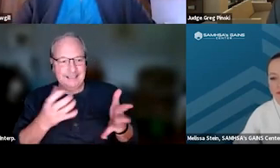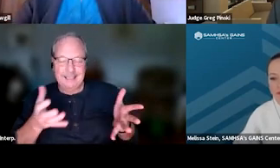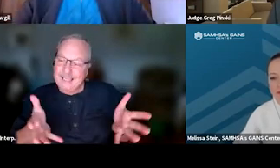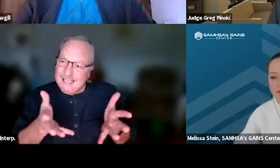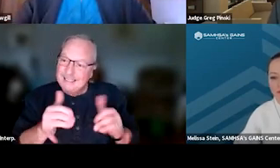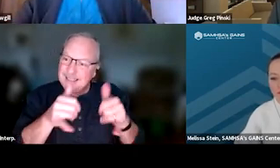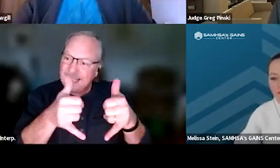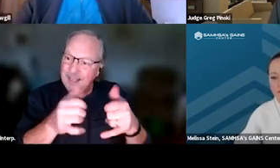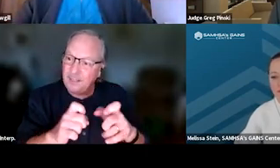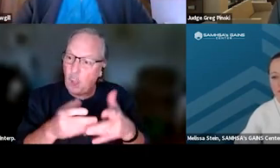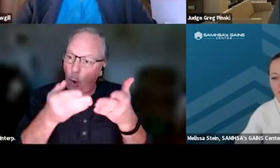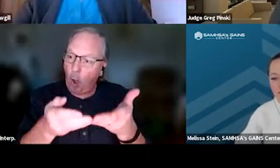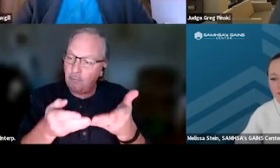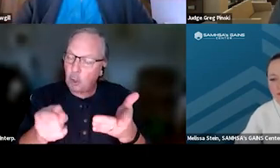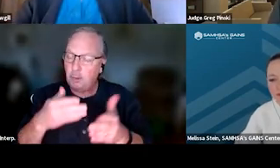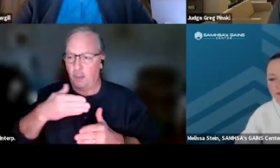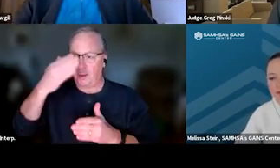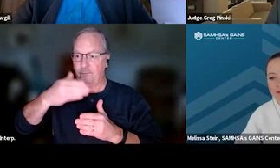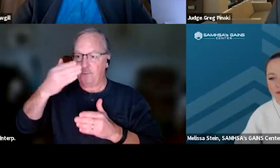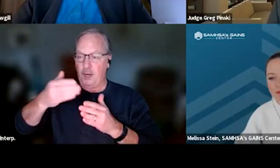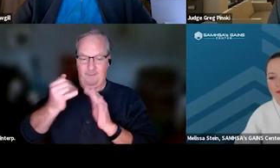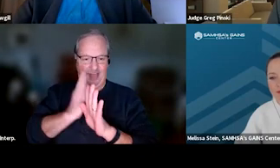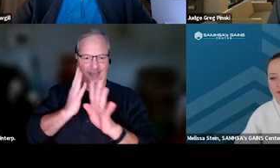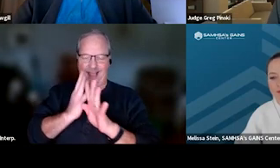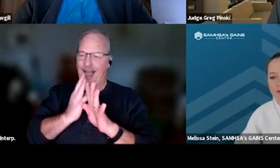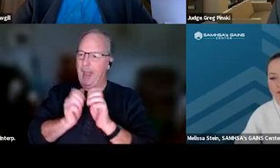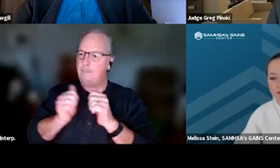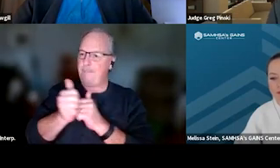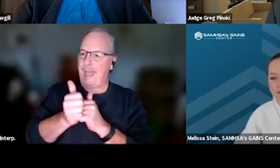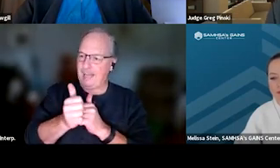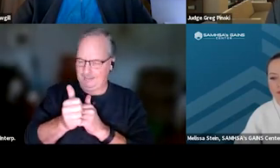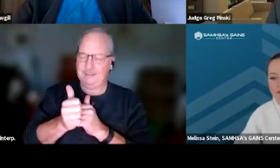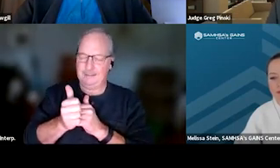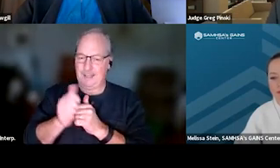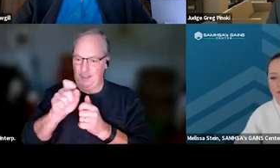was what they called a front of the line pass. And in this particular community,